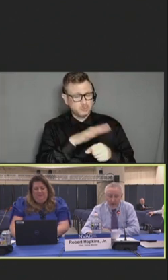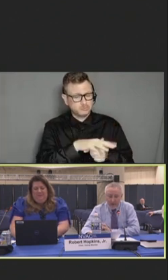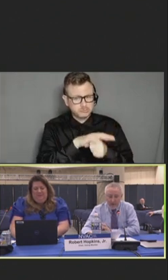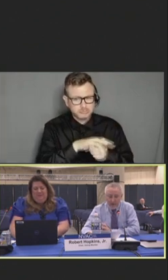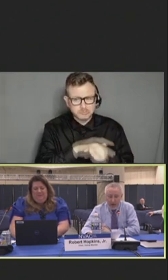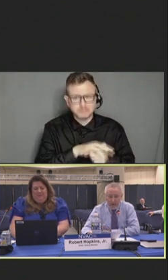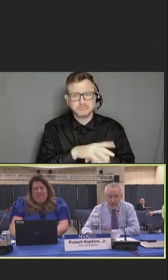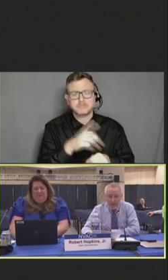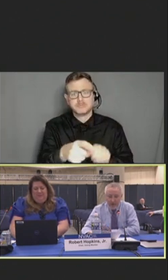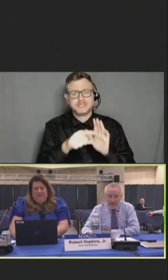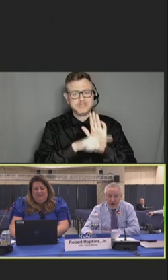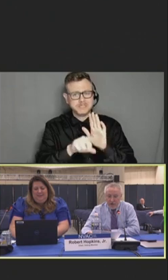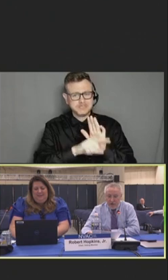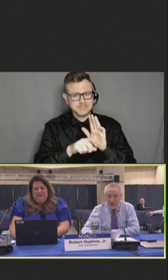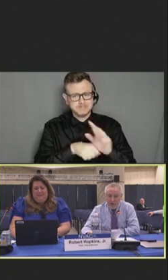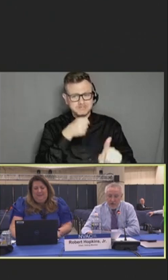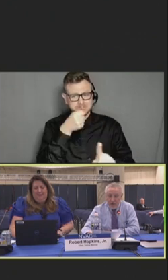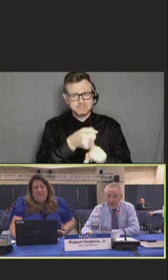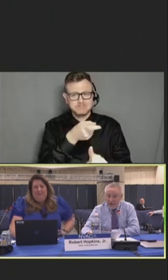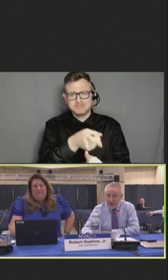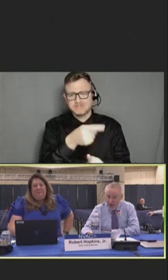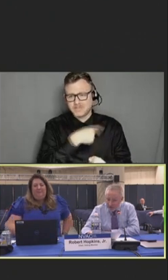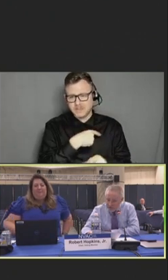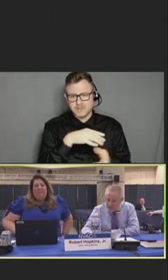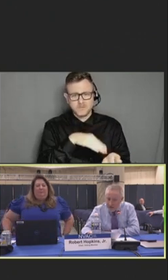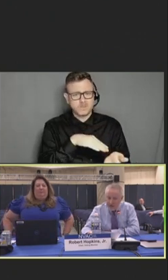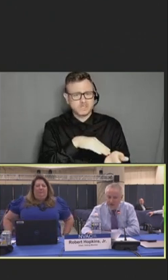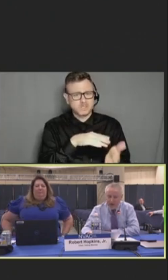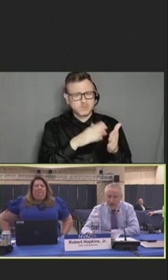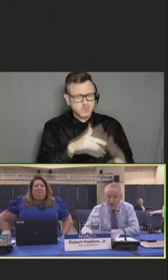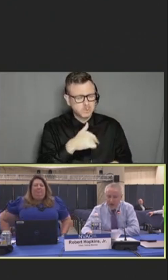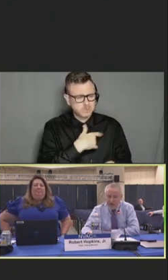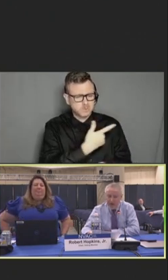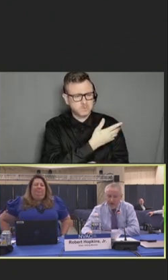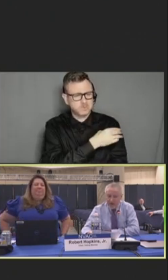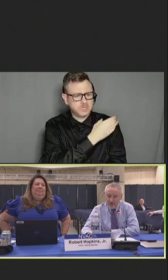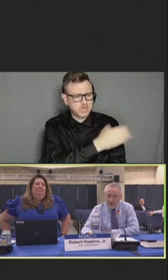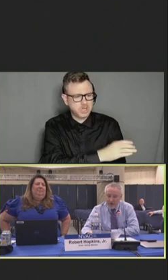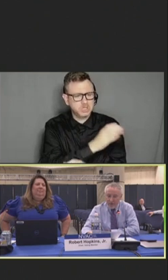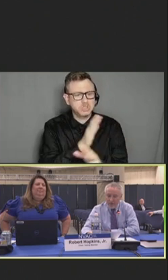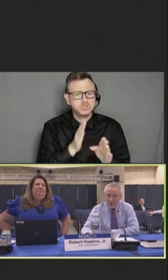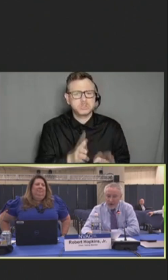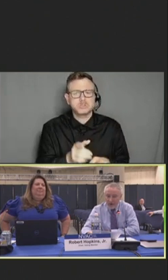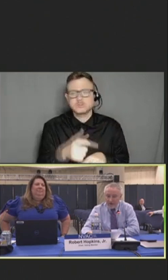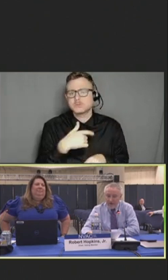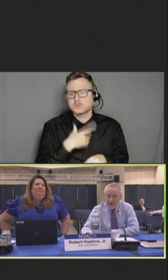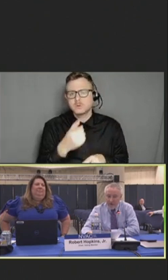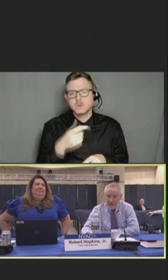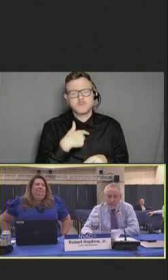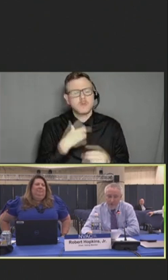For example, vaccinators are experiencing a new level of hostility and mistrust.